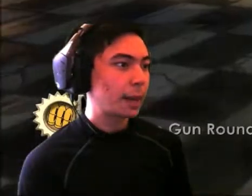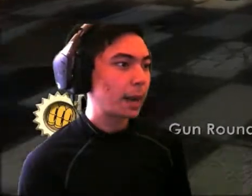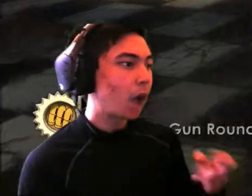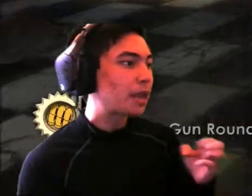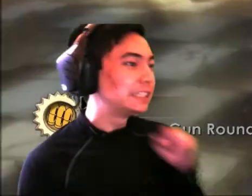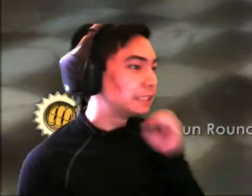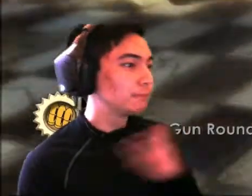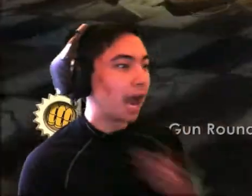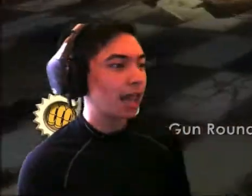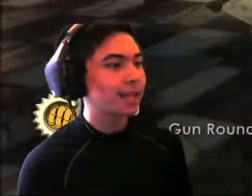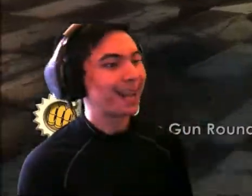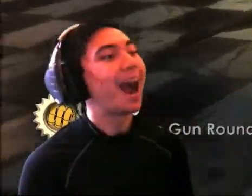Now, it's mine!